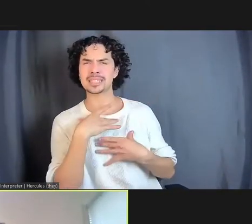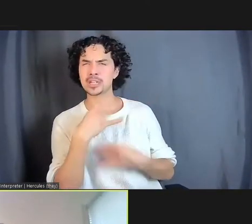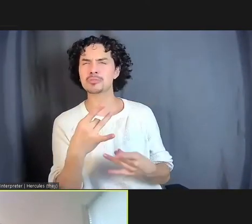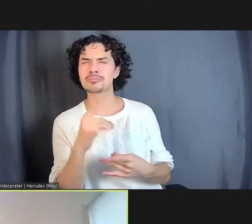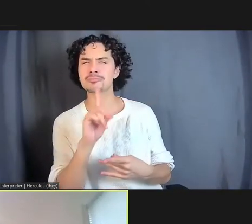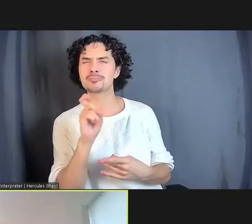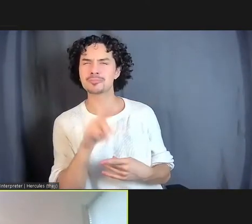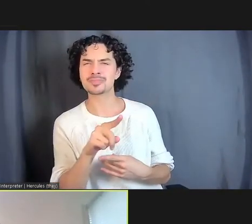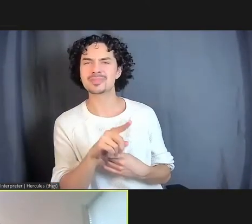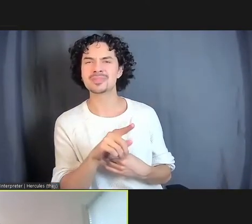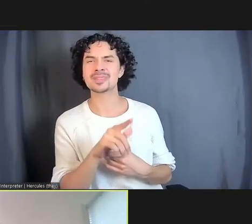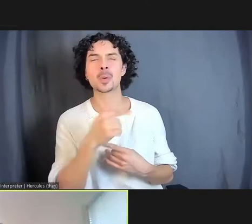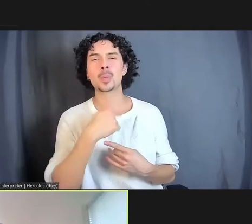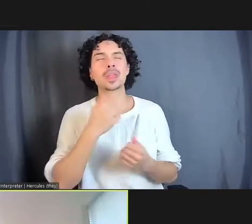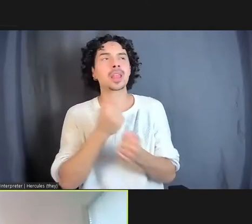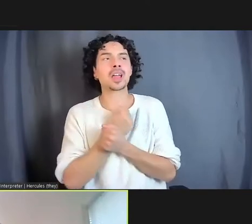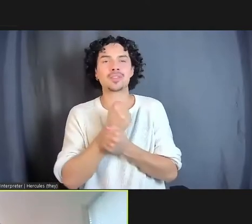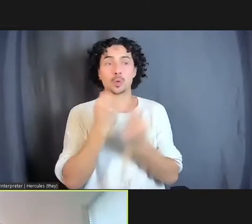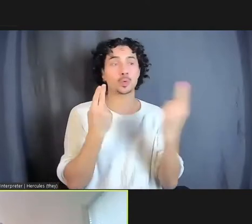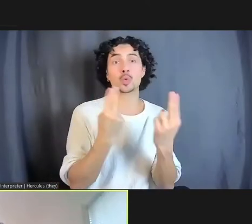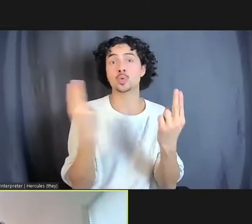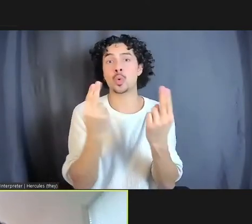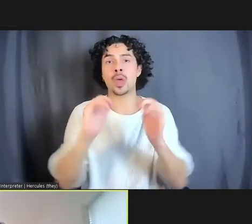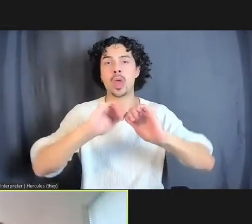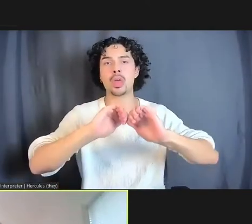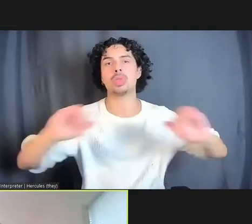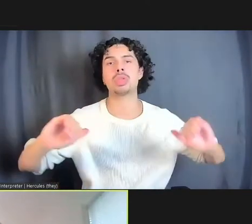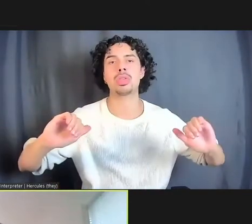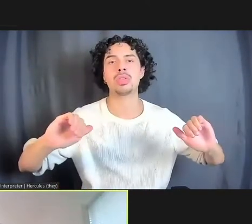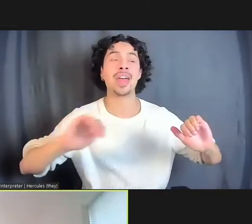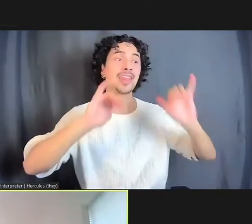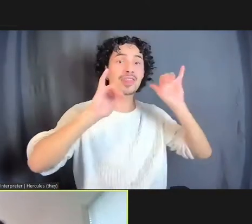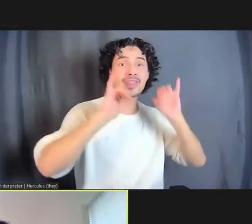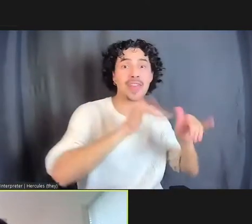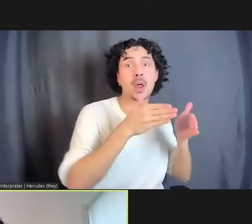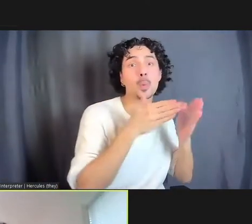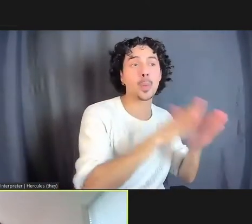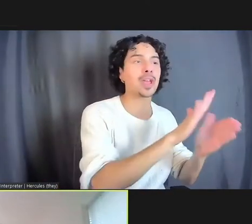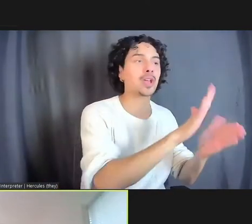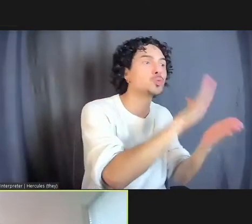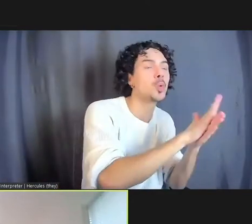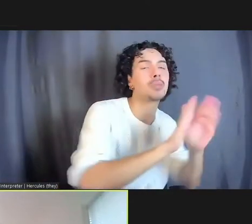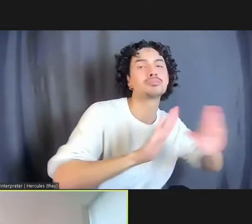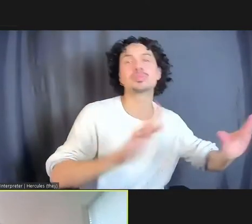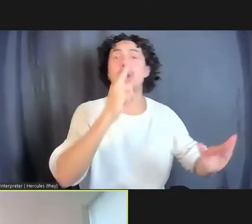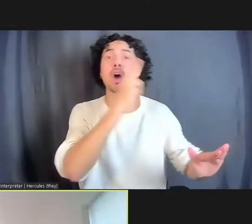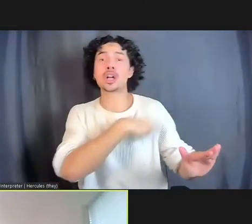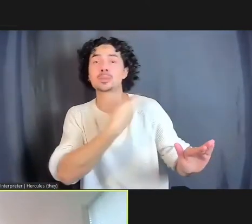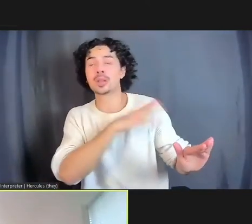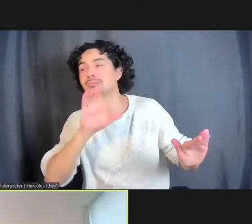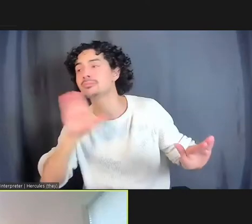to segregate uses, right? We love to put this over here, and that's the school, and this is the hospital, and that's the clinic, etcetera.